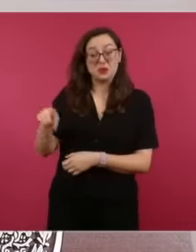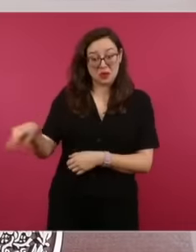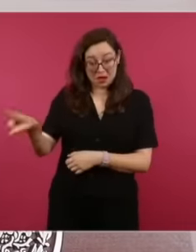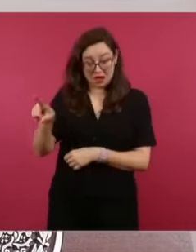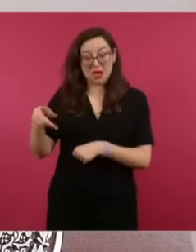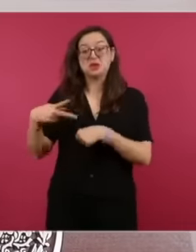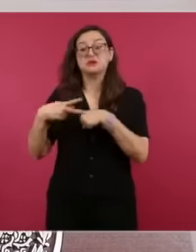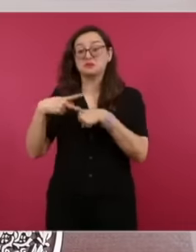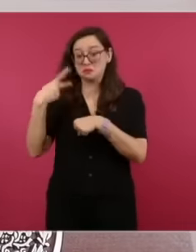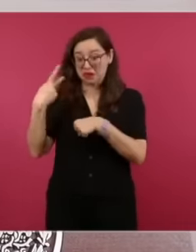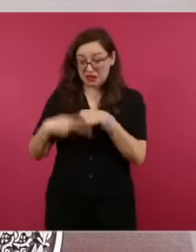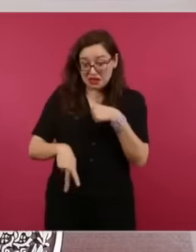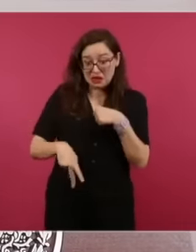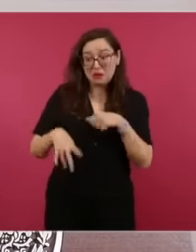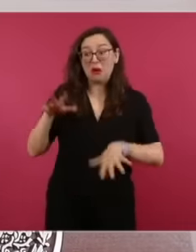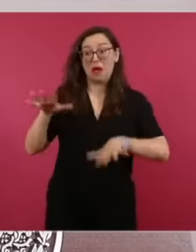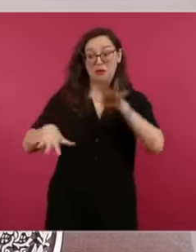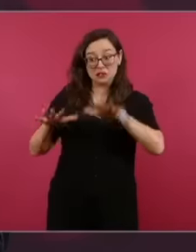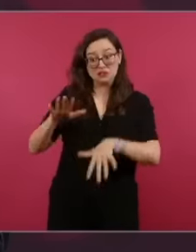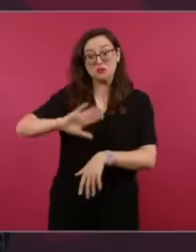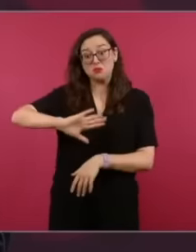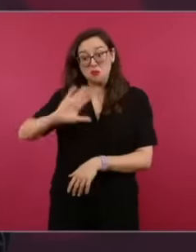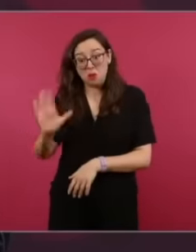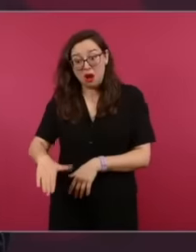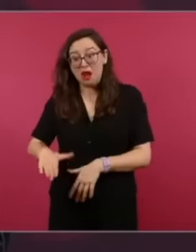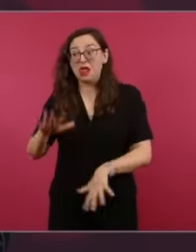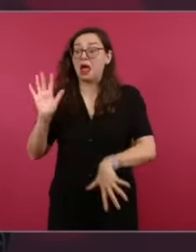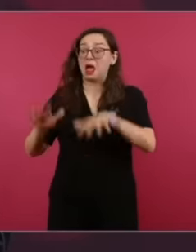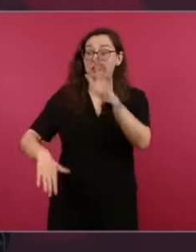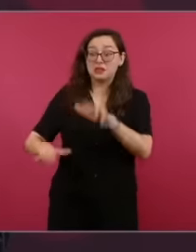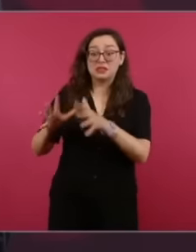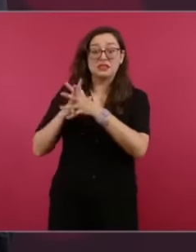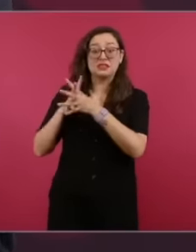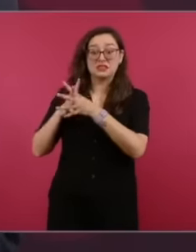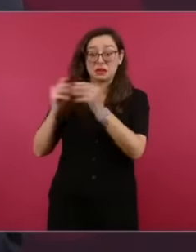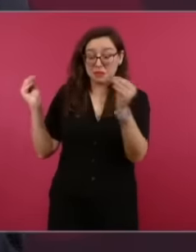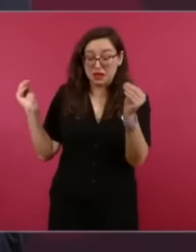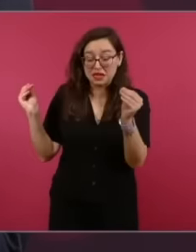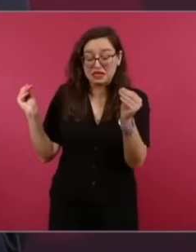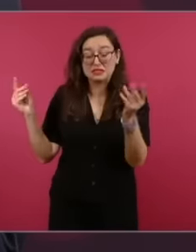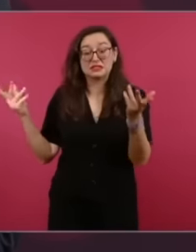missing people Yes and there are those